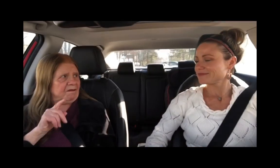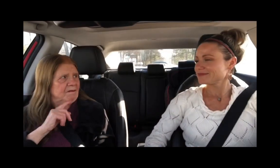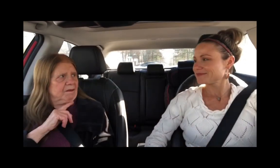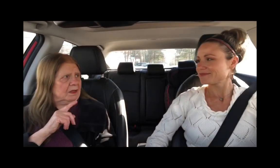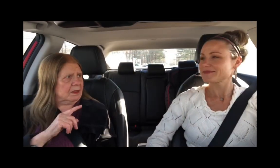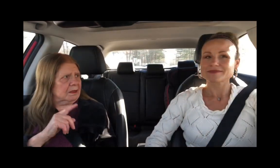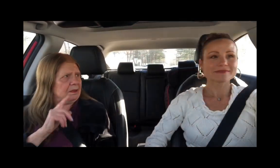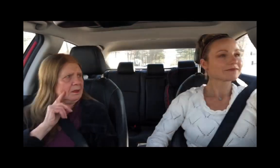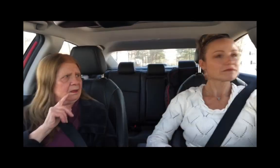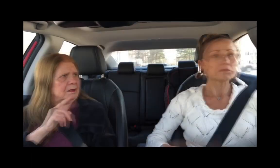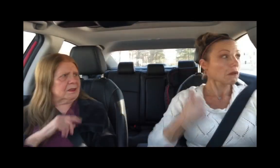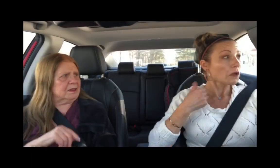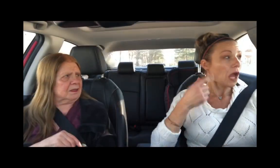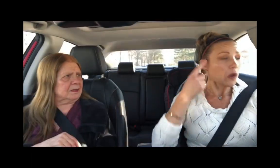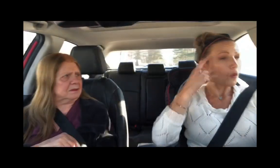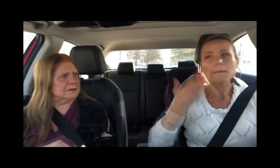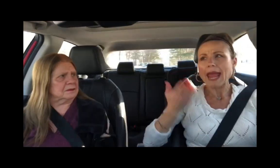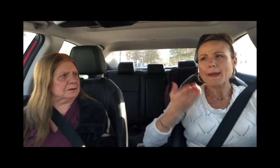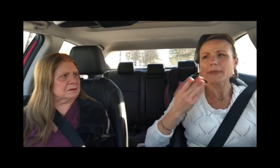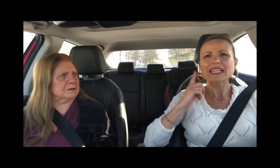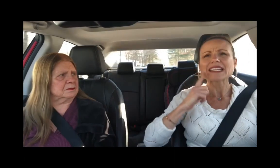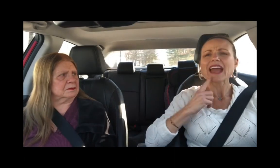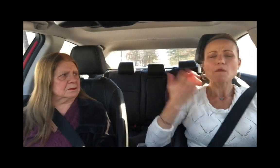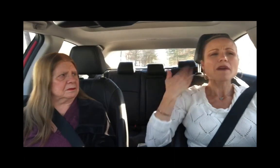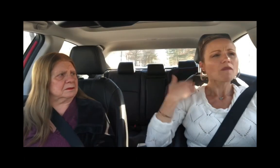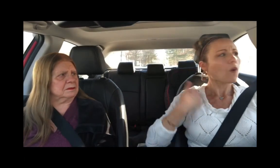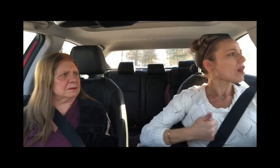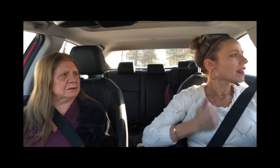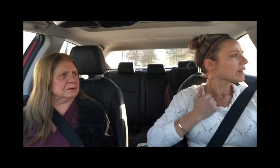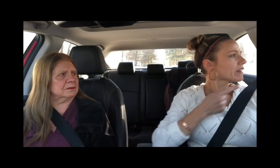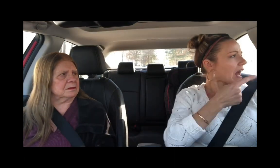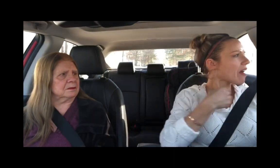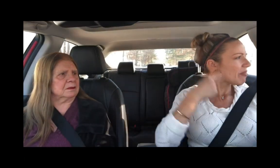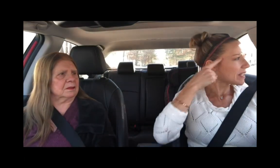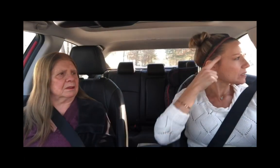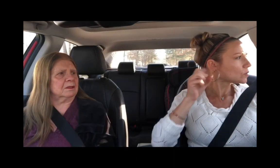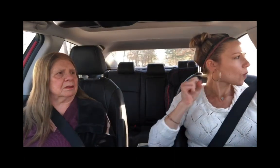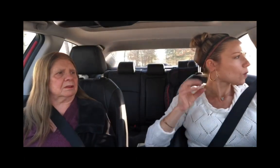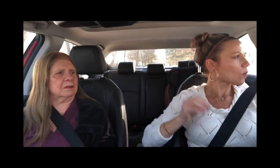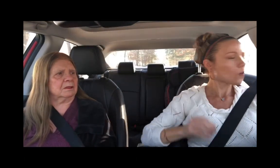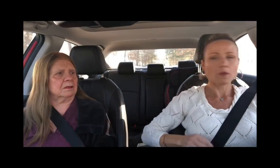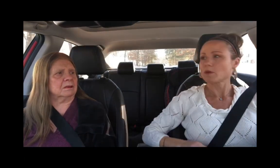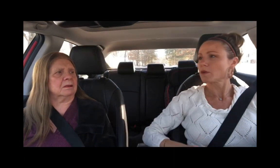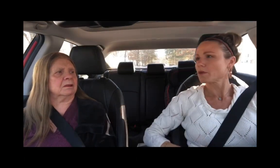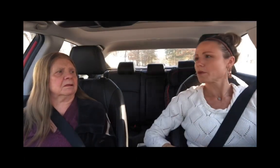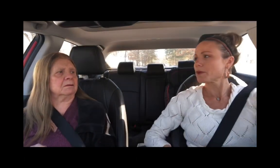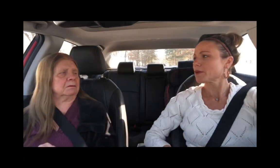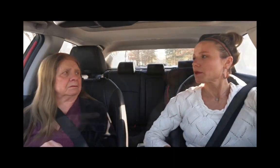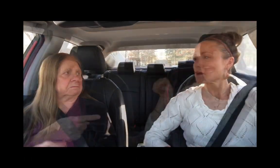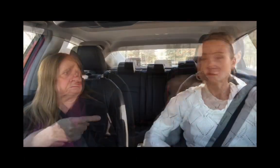A Deaf person? No, I don't think so. Actually, I think maybe a Deaf person lived here before...